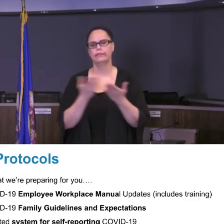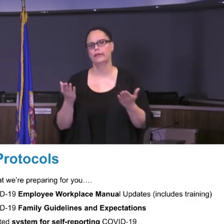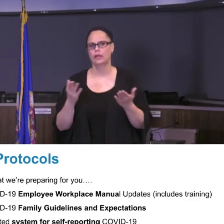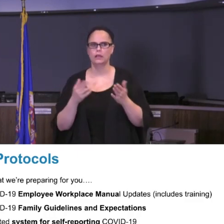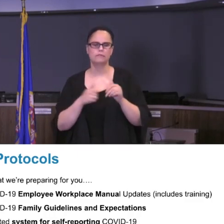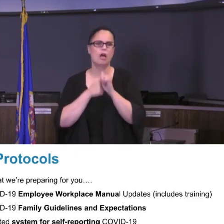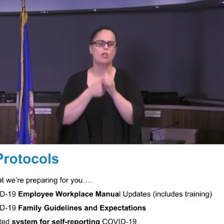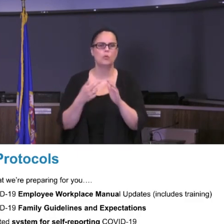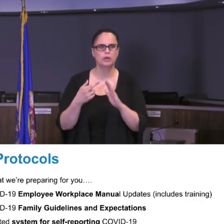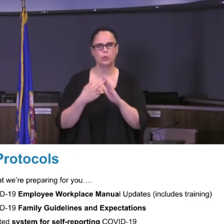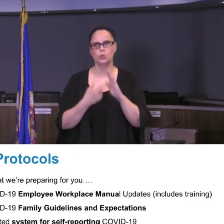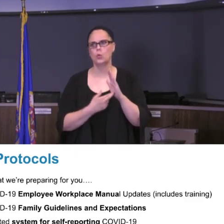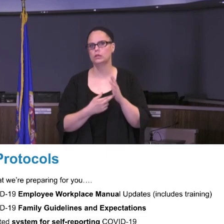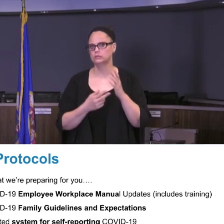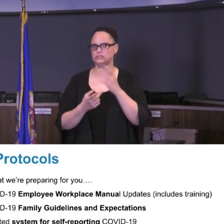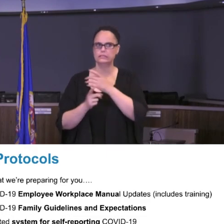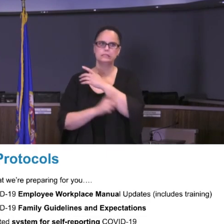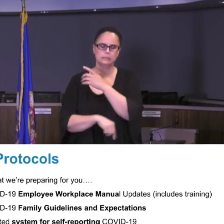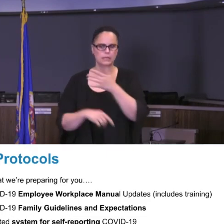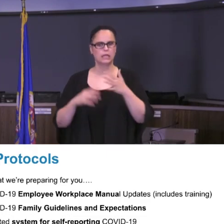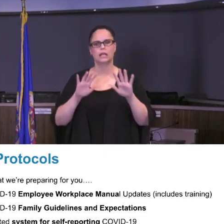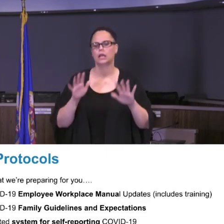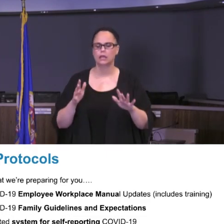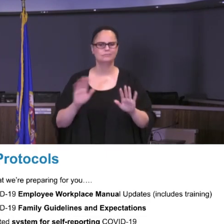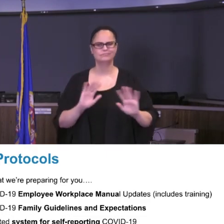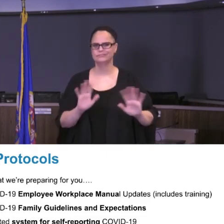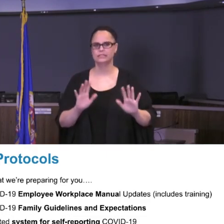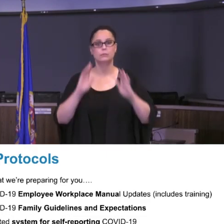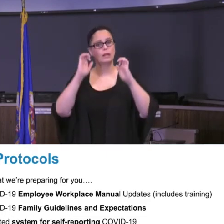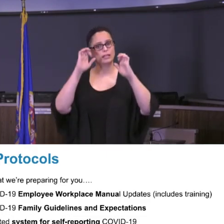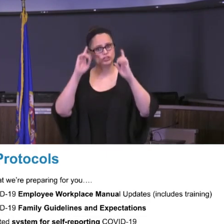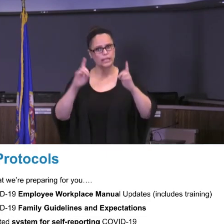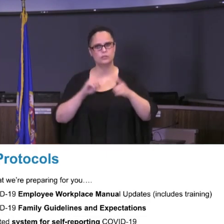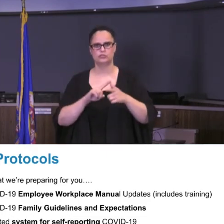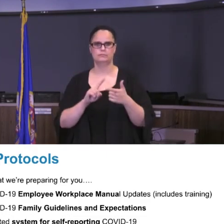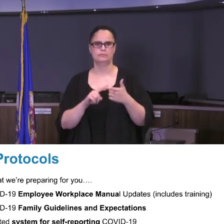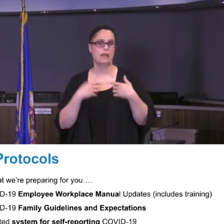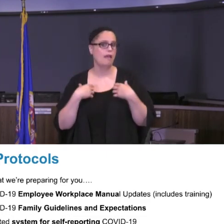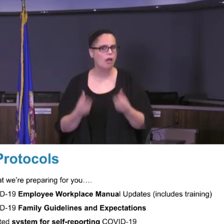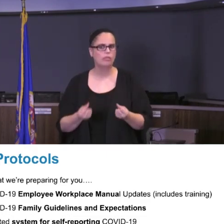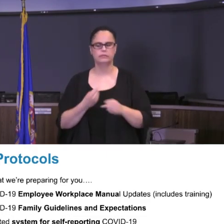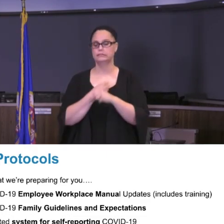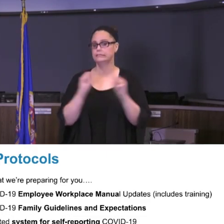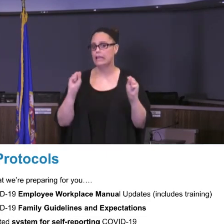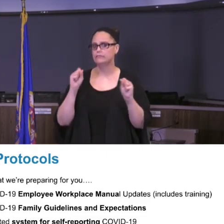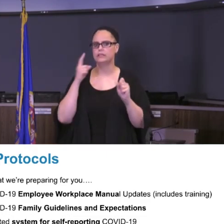about discipline. This is about education, it's about health, it's about well-being, it's about the safety of others and we are